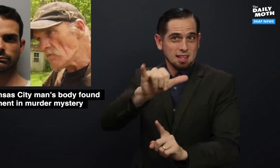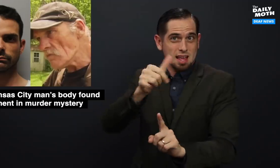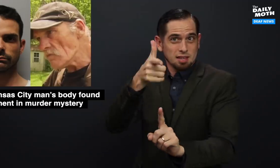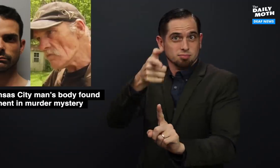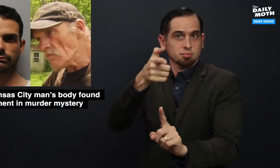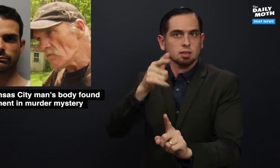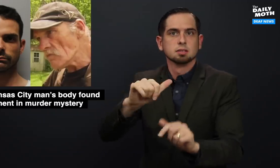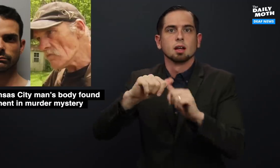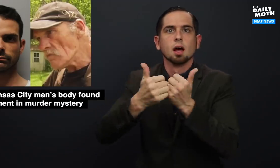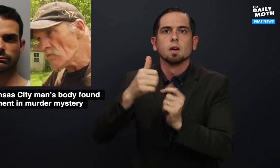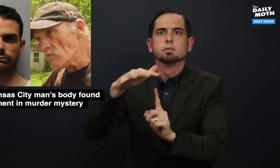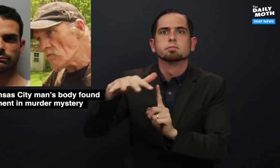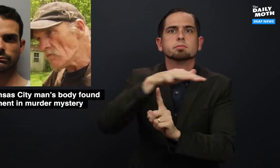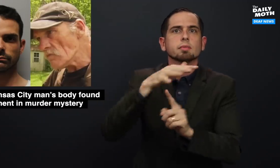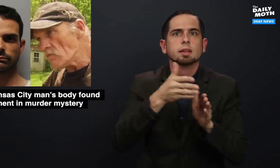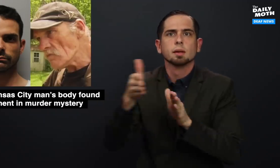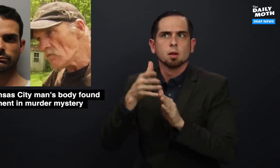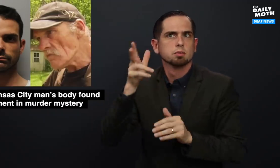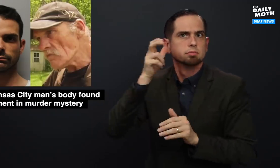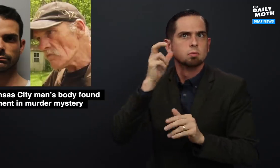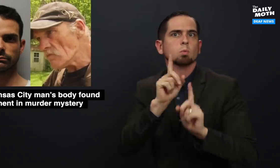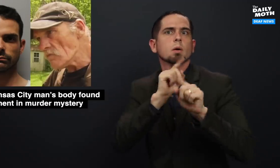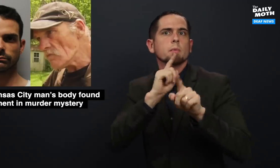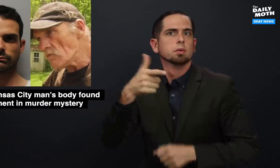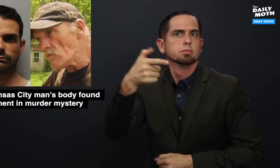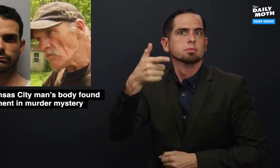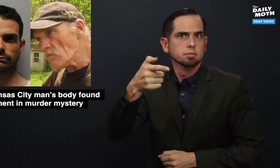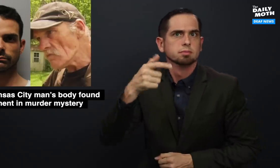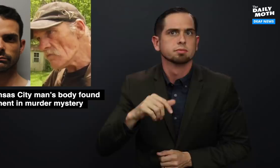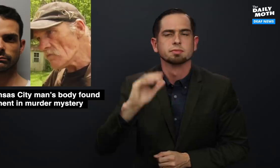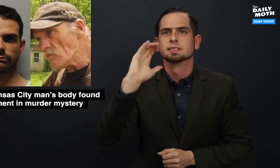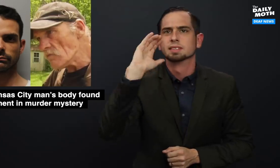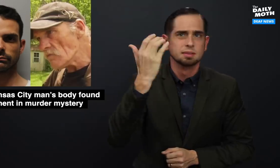The gunfire is what prompted neighbors to report the gunshots.